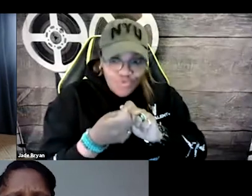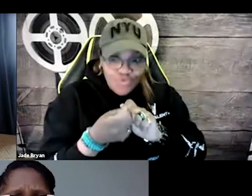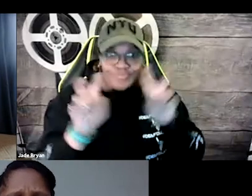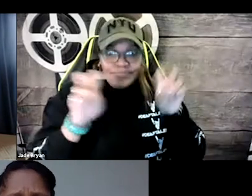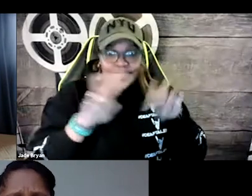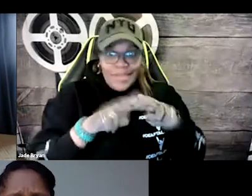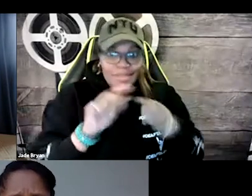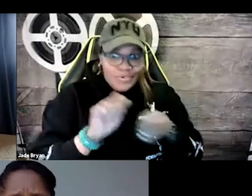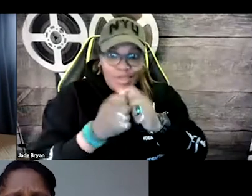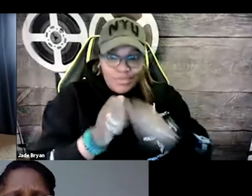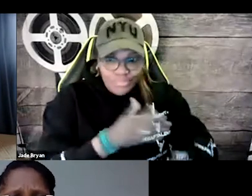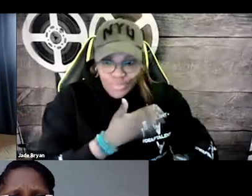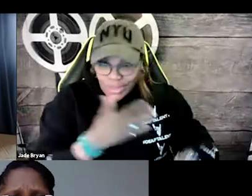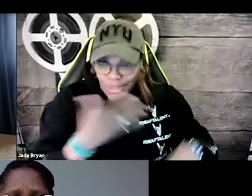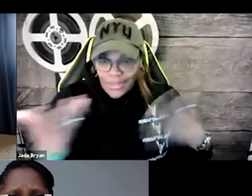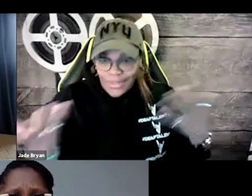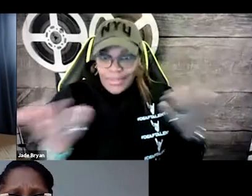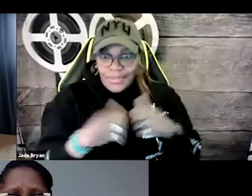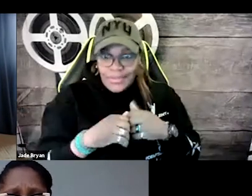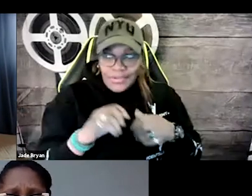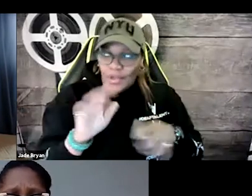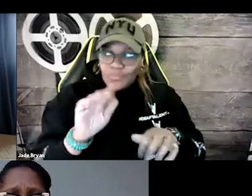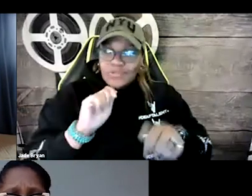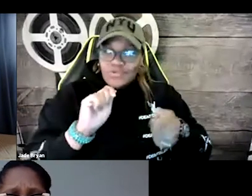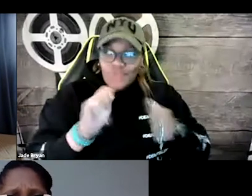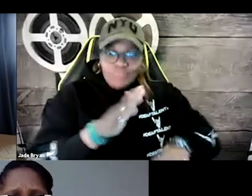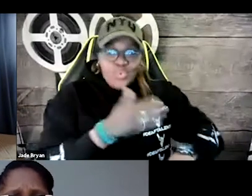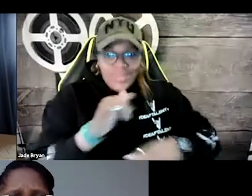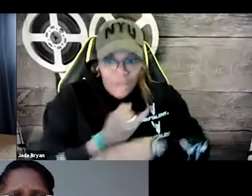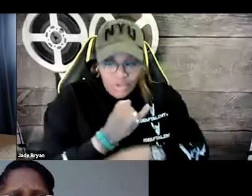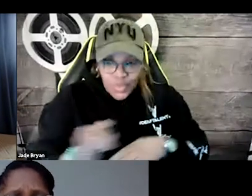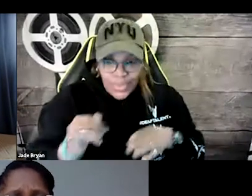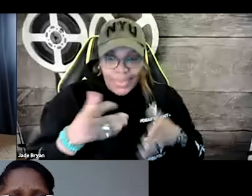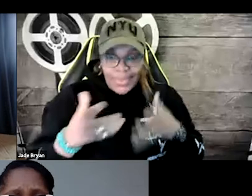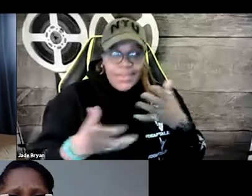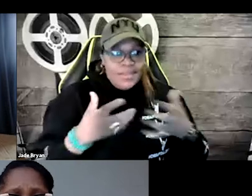we want to be able to do that so that we can have more